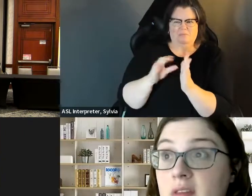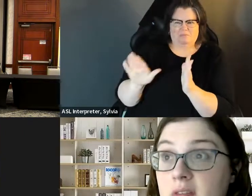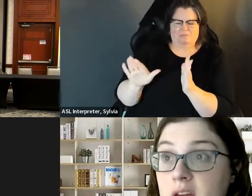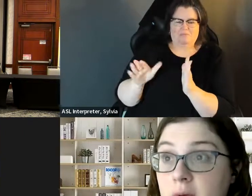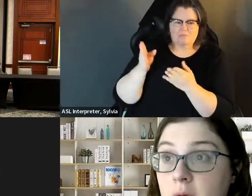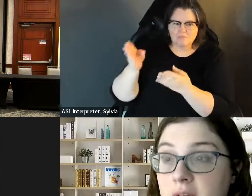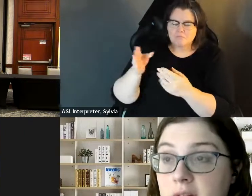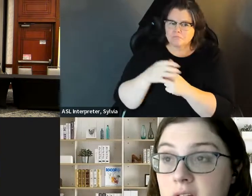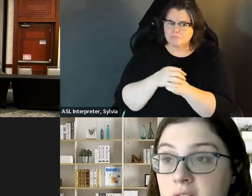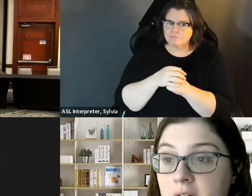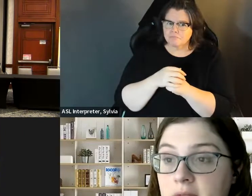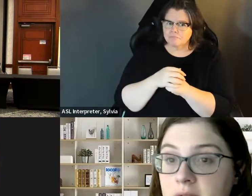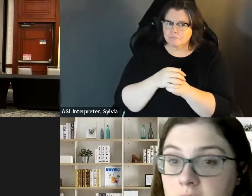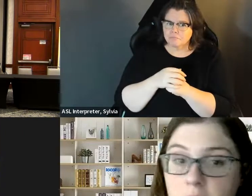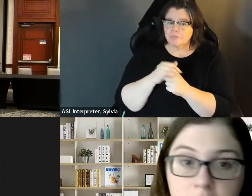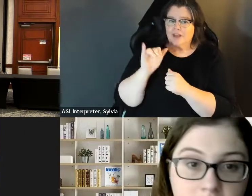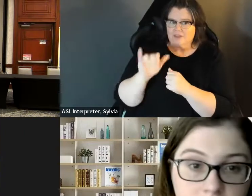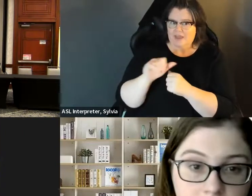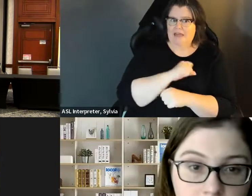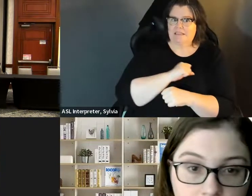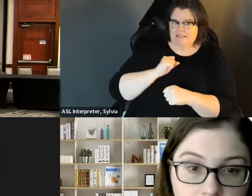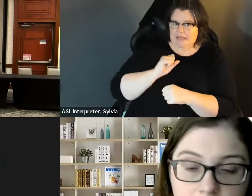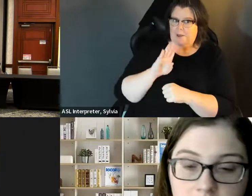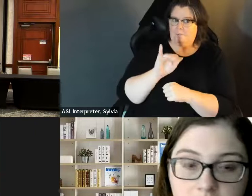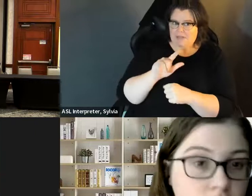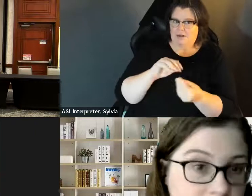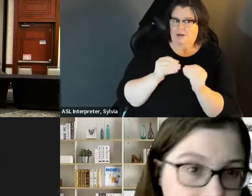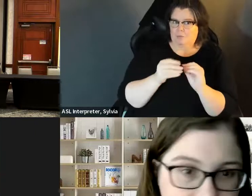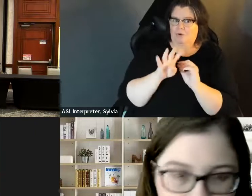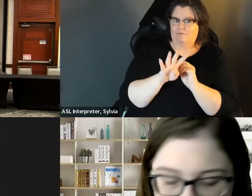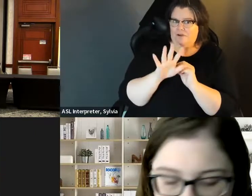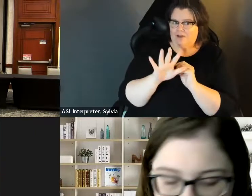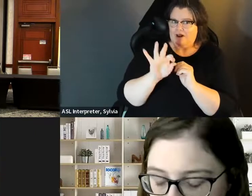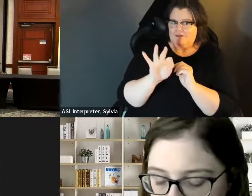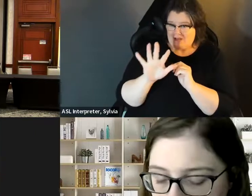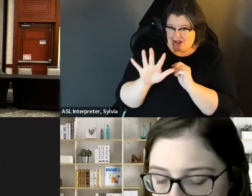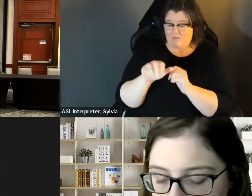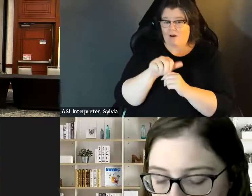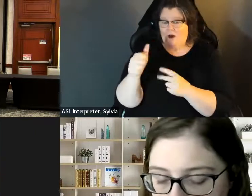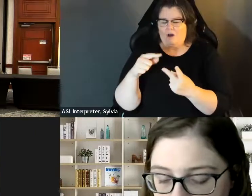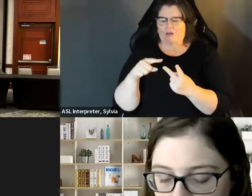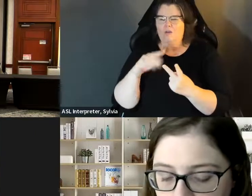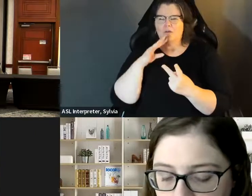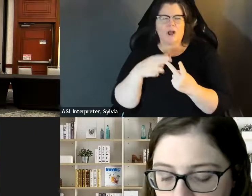he also put out another package of or another piece of legislation, the aid and local government. activity. He also put out a piece of legislation, the aid and local government leadership act. Actually that